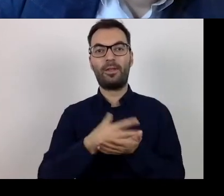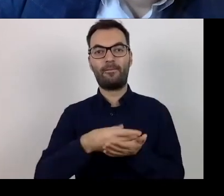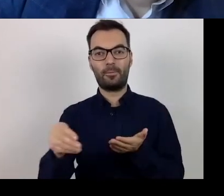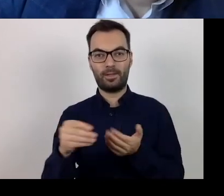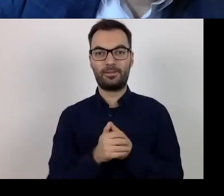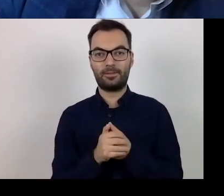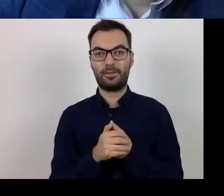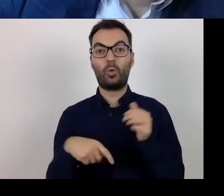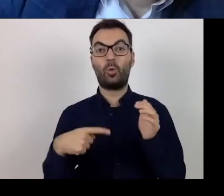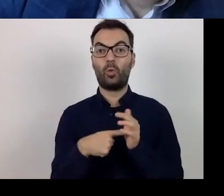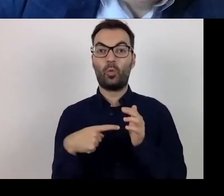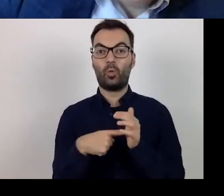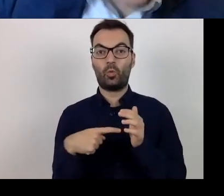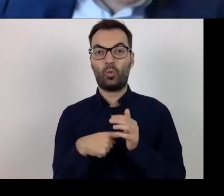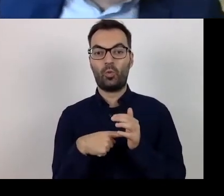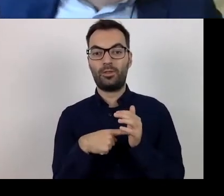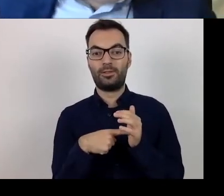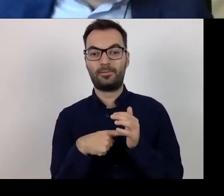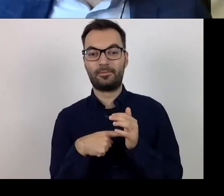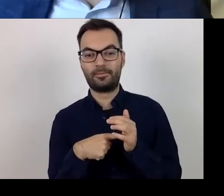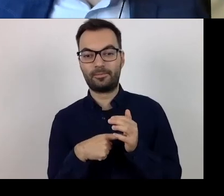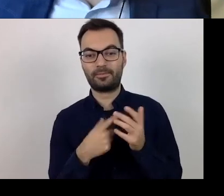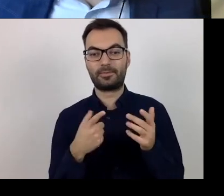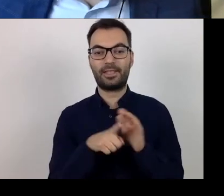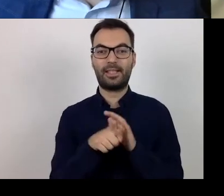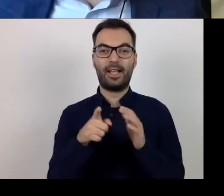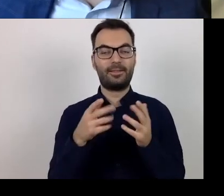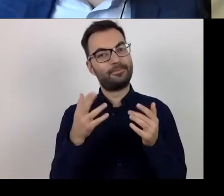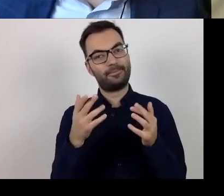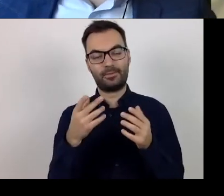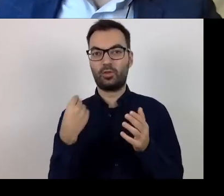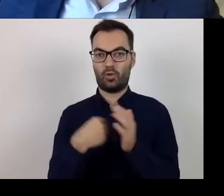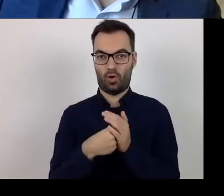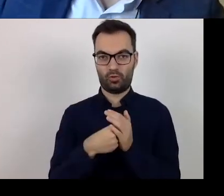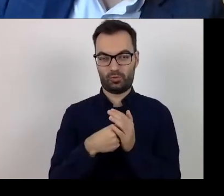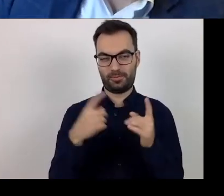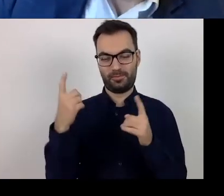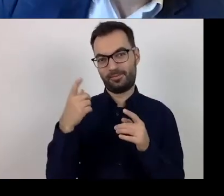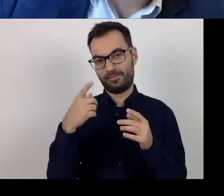This is prohibited from the point of view of cost eligibility.